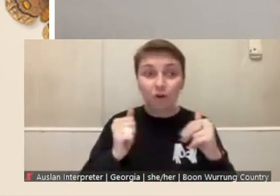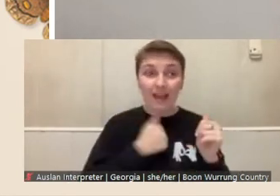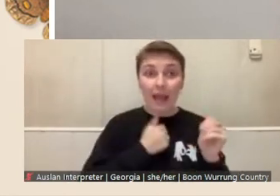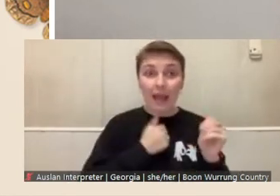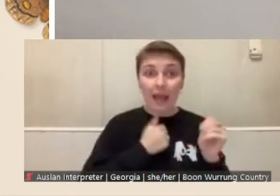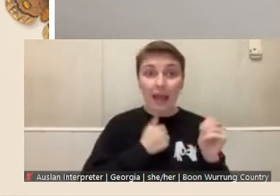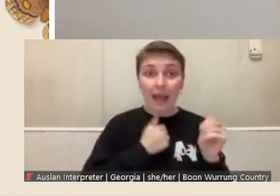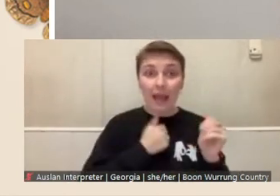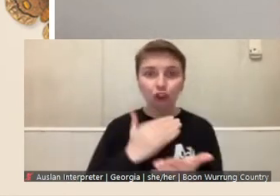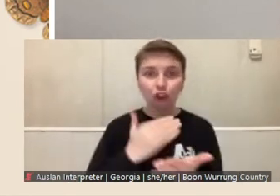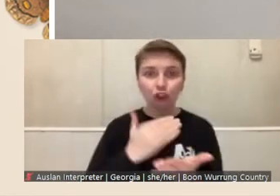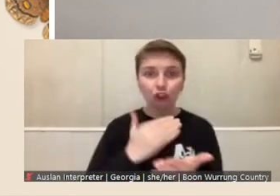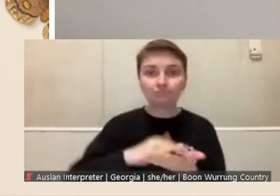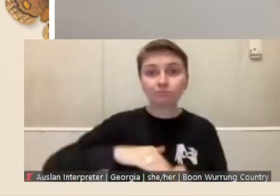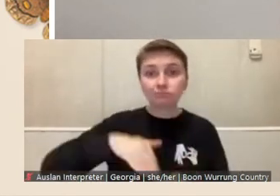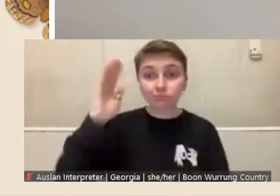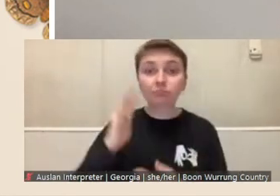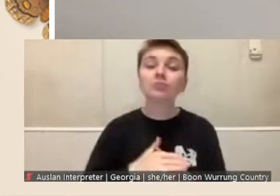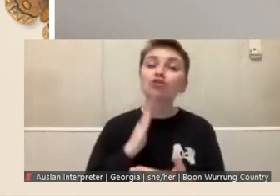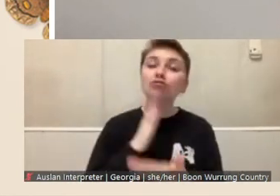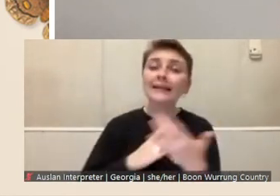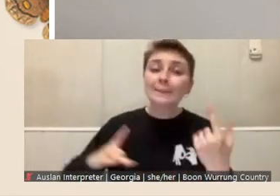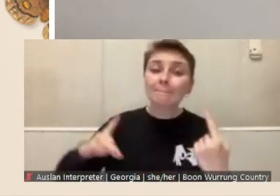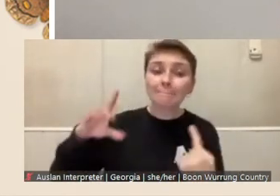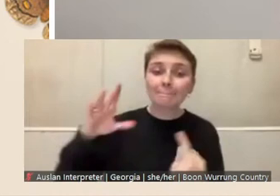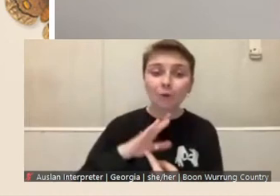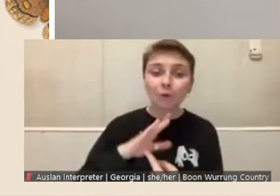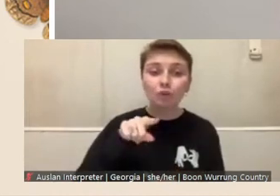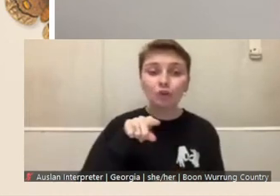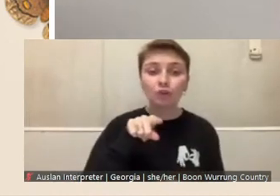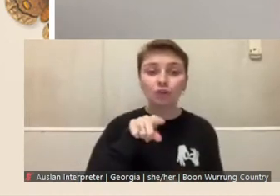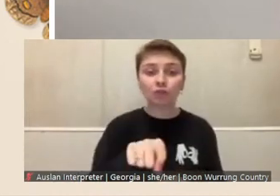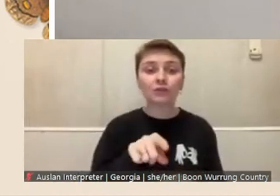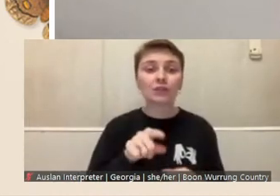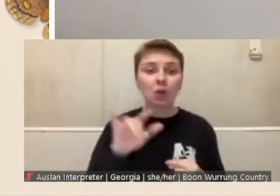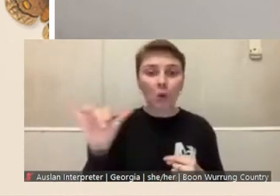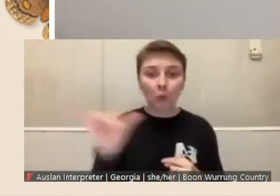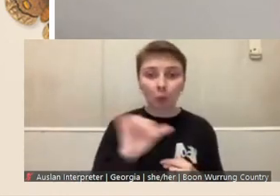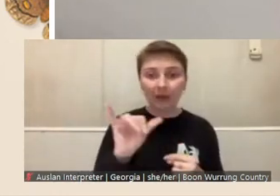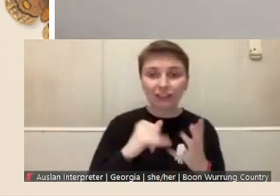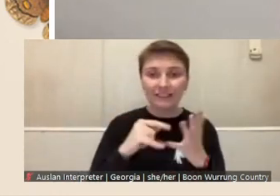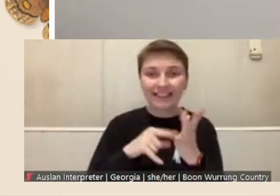It's really important that you state which collection area or which specific material